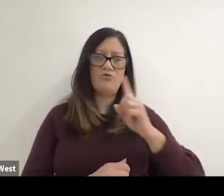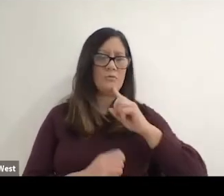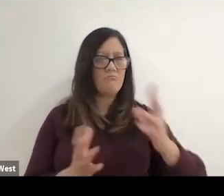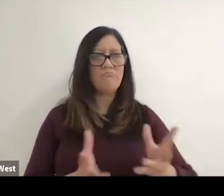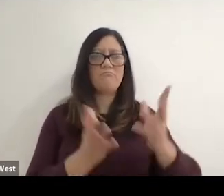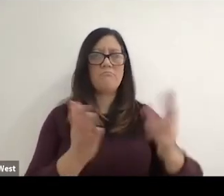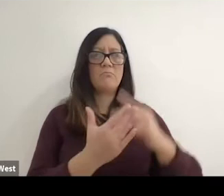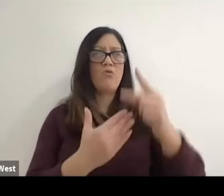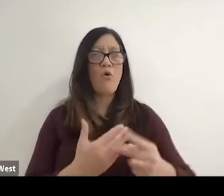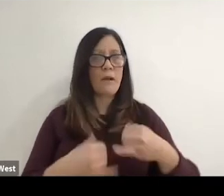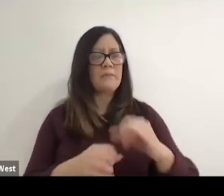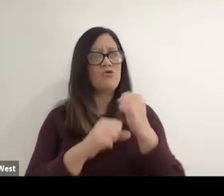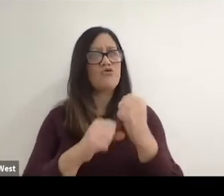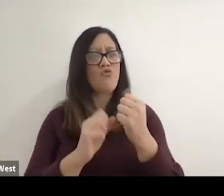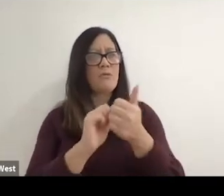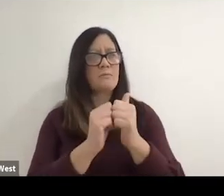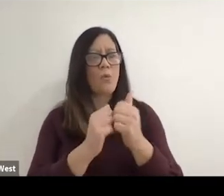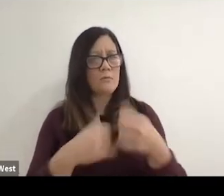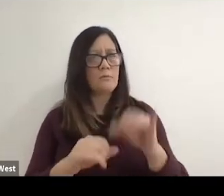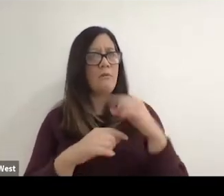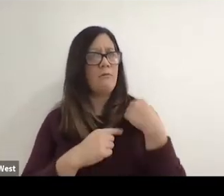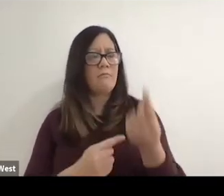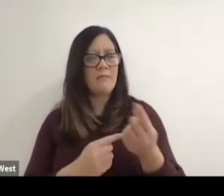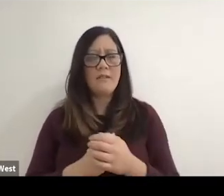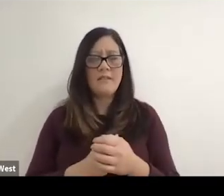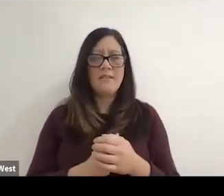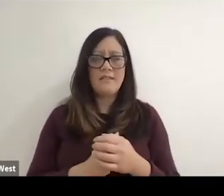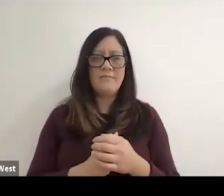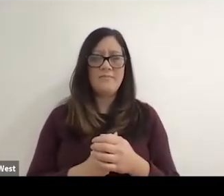still a very strong sport, but.